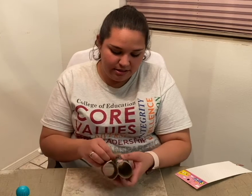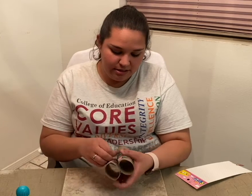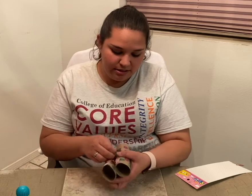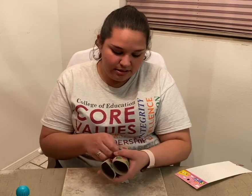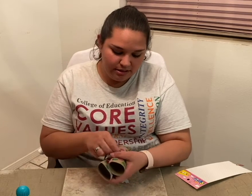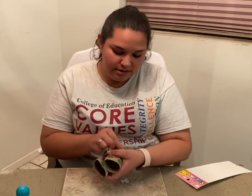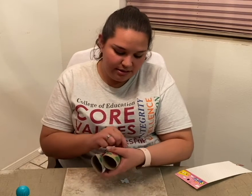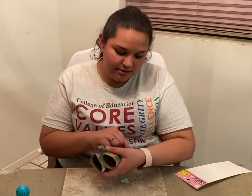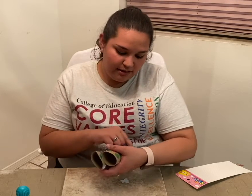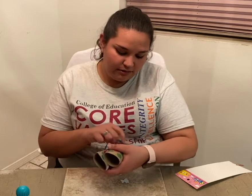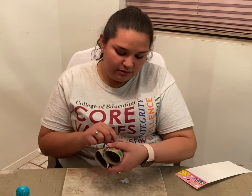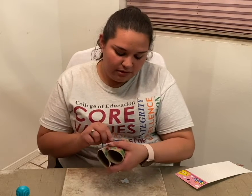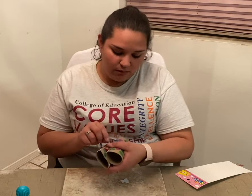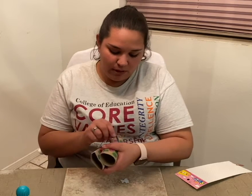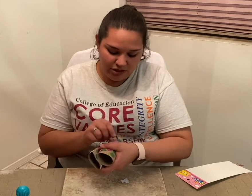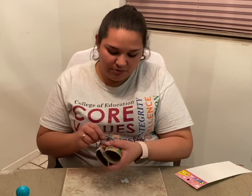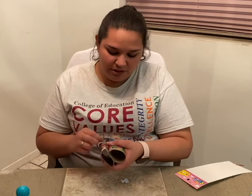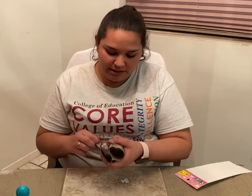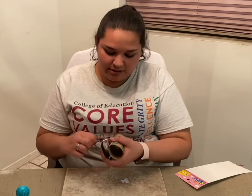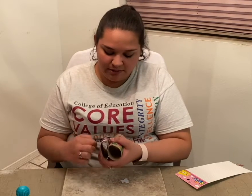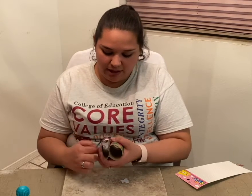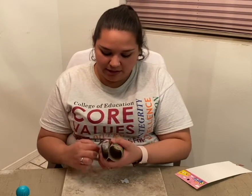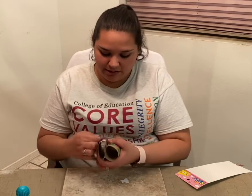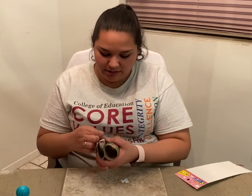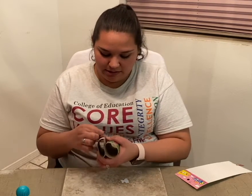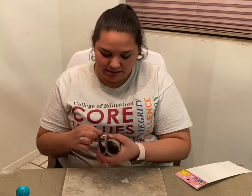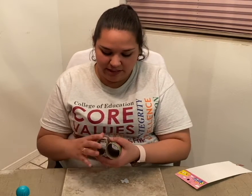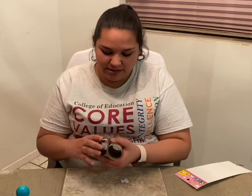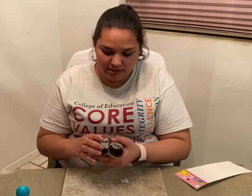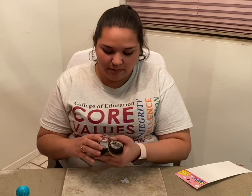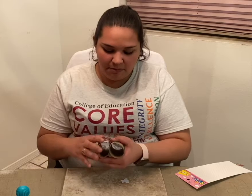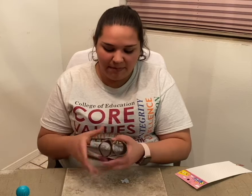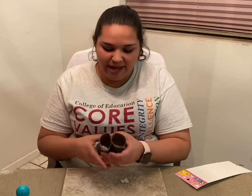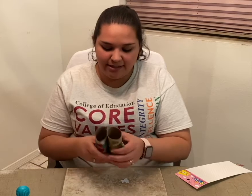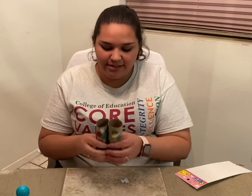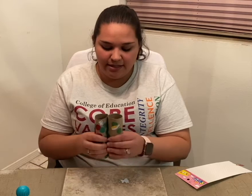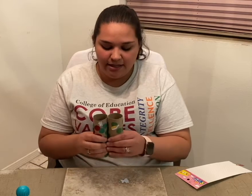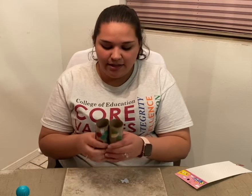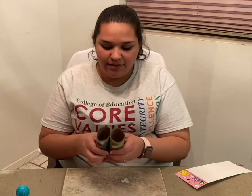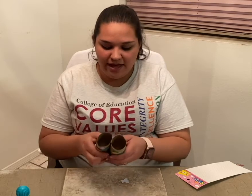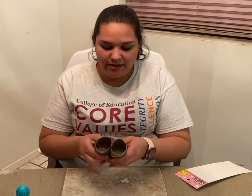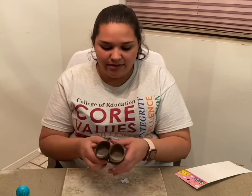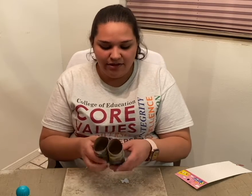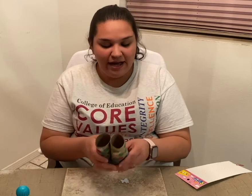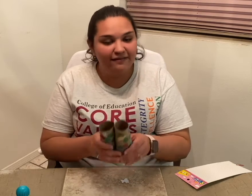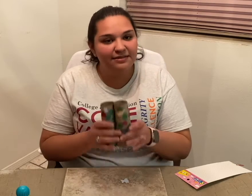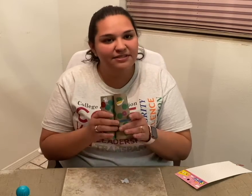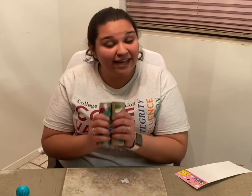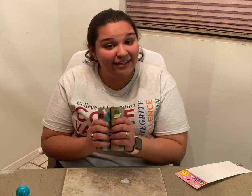So, once you put the binoculars into the rubber-band, then you have some stylish,